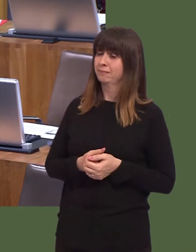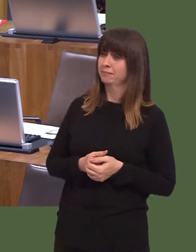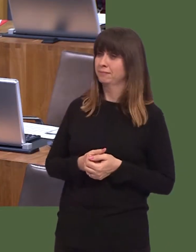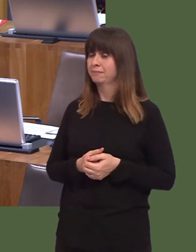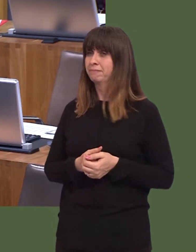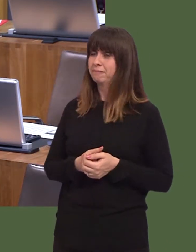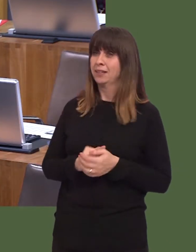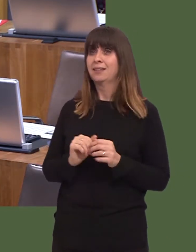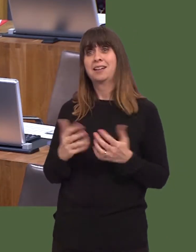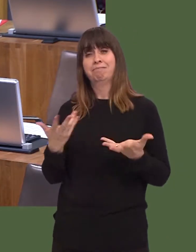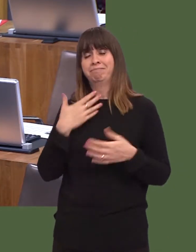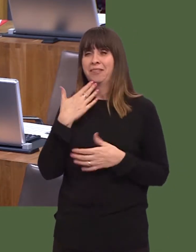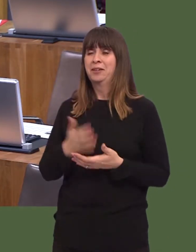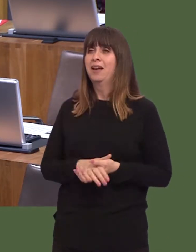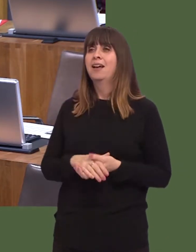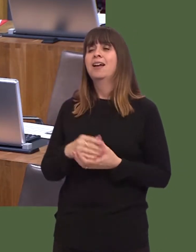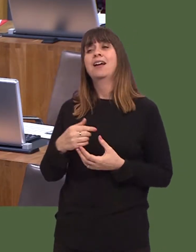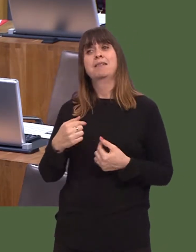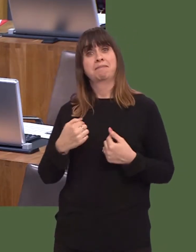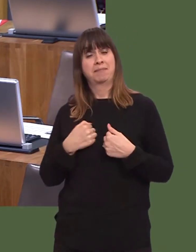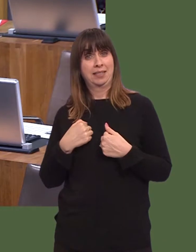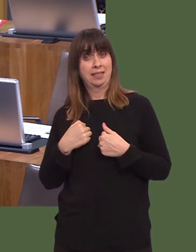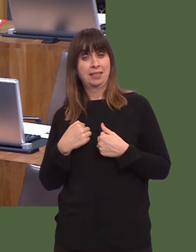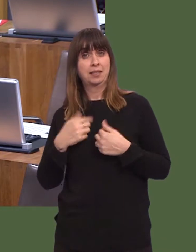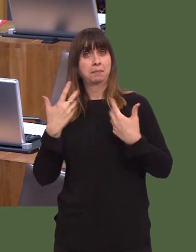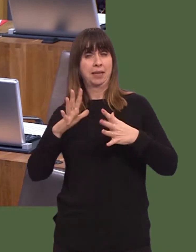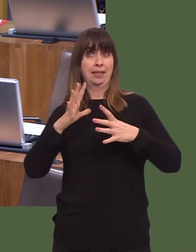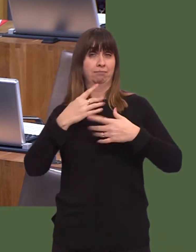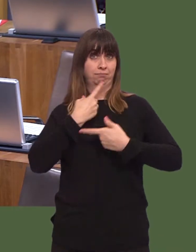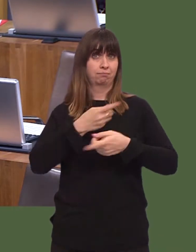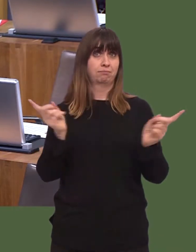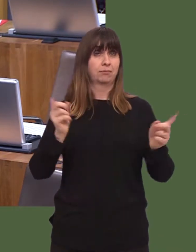But my view is, and Iíve said this publicly, that if the Scottish Parliament votes to hold